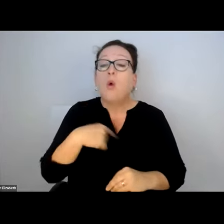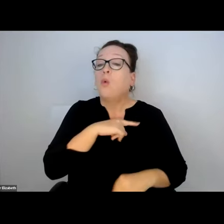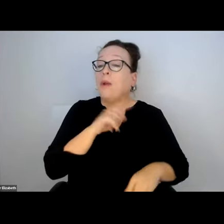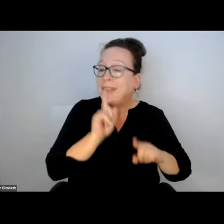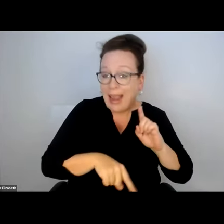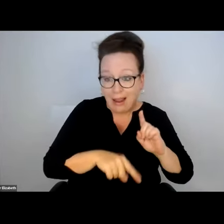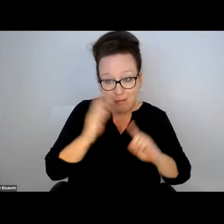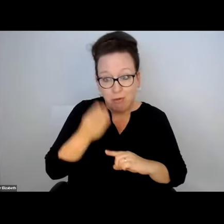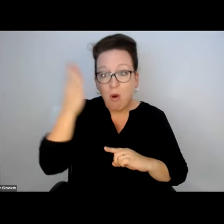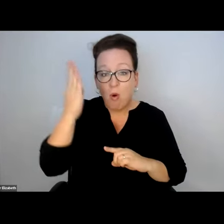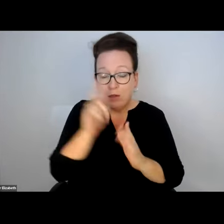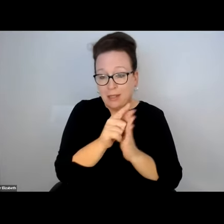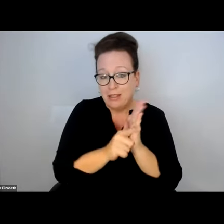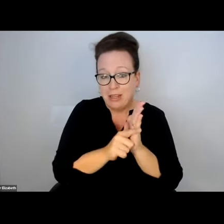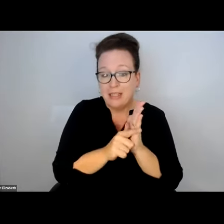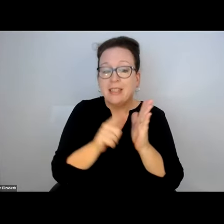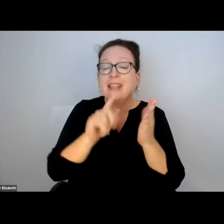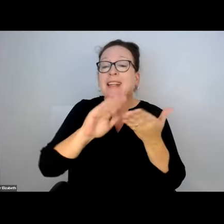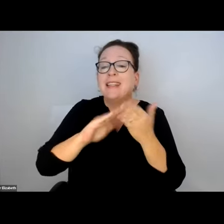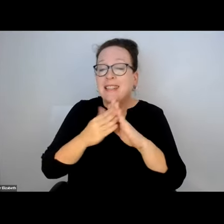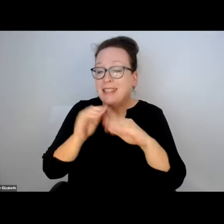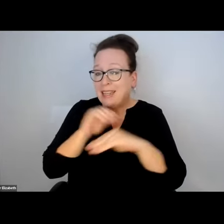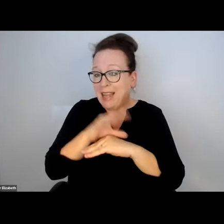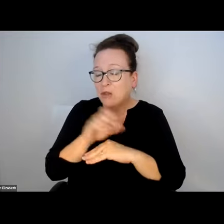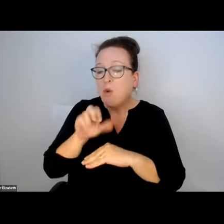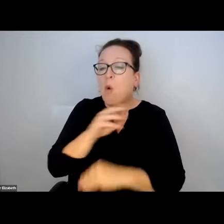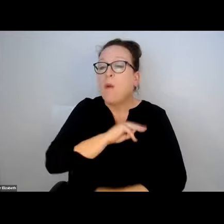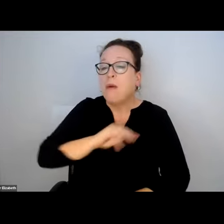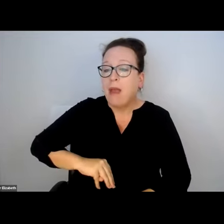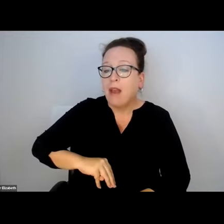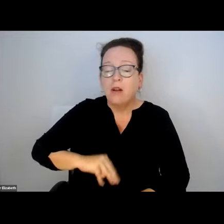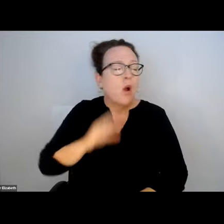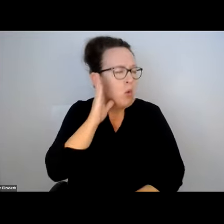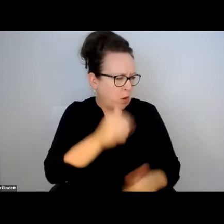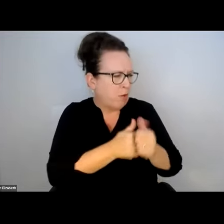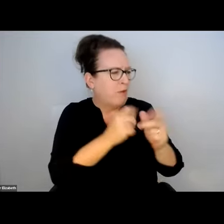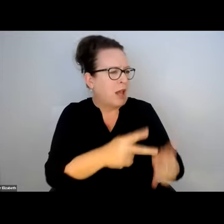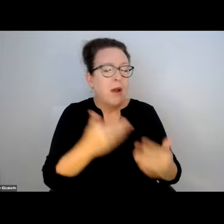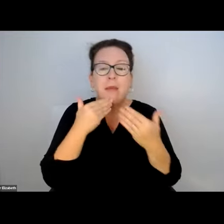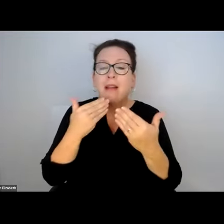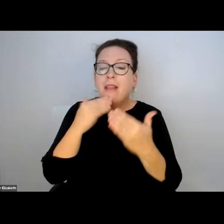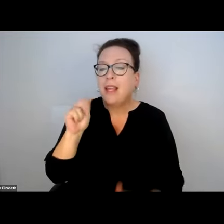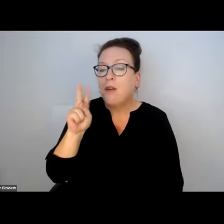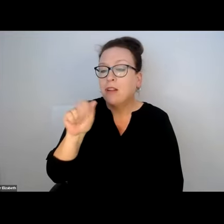WE CAN'T PROPOSE LEGISLATION. A CITY COUNCILLOR WILL HAVE TO PROPOSE IT OR THE MAYOR.